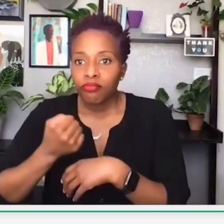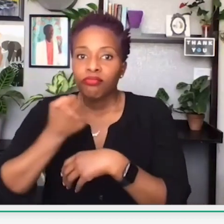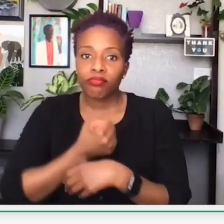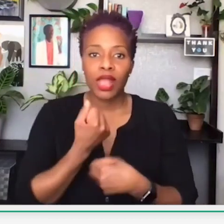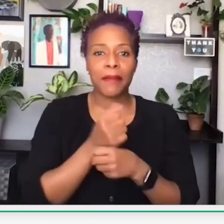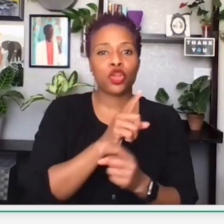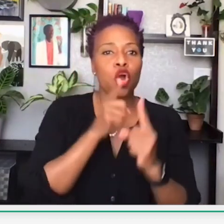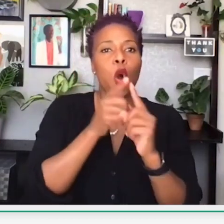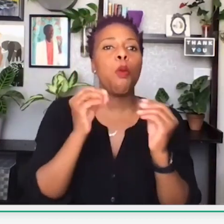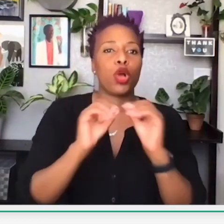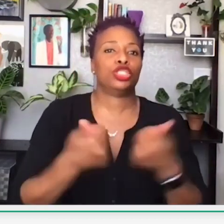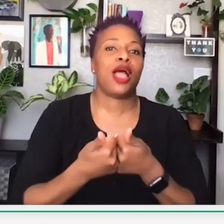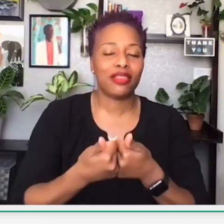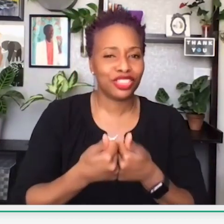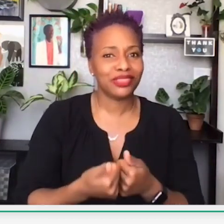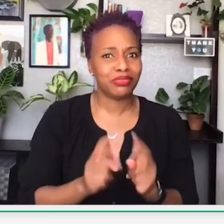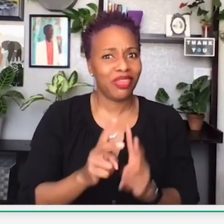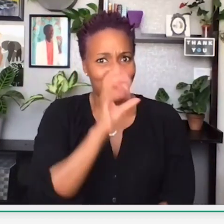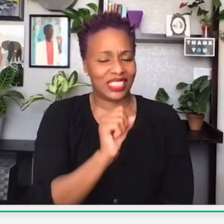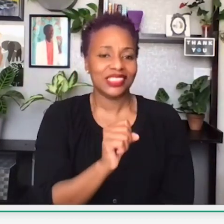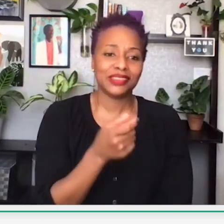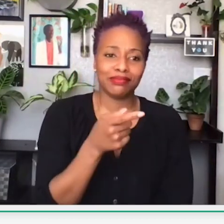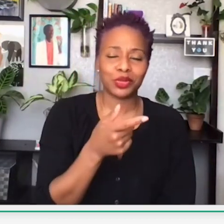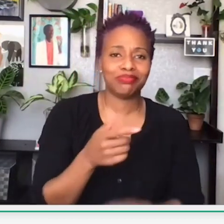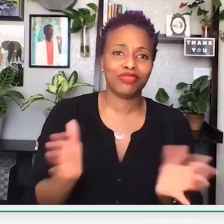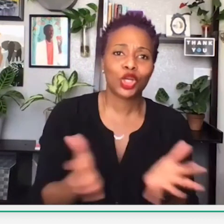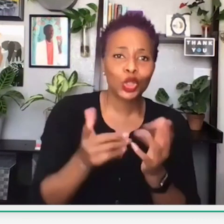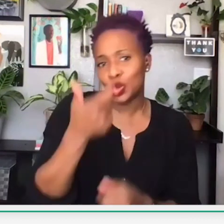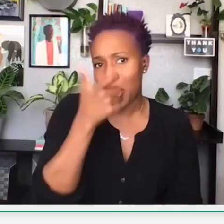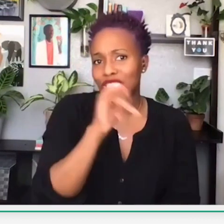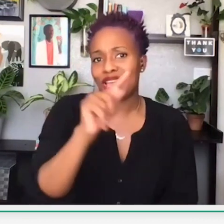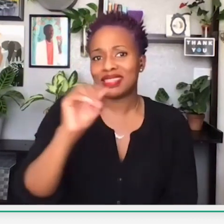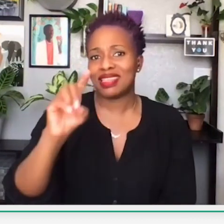throughout the year, the businesses shut down.